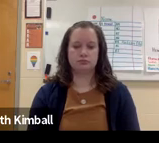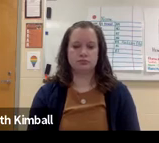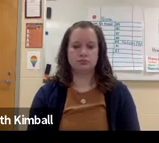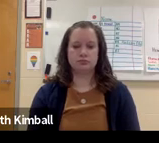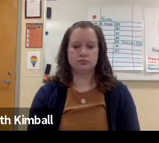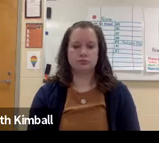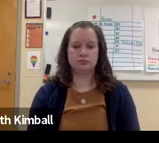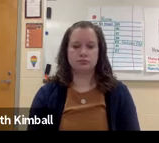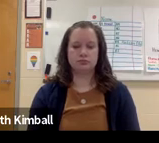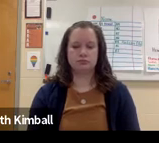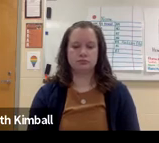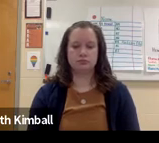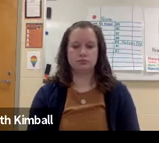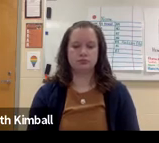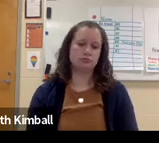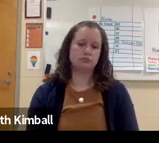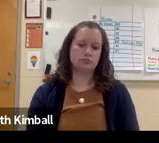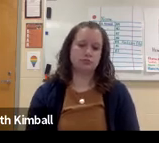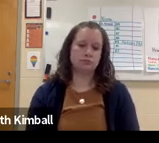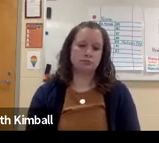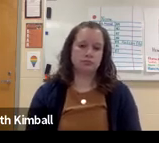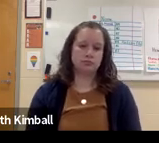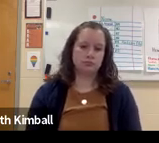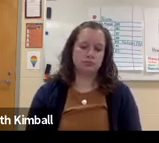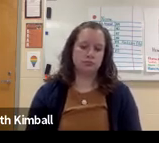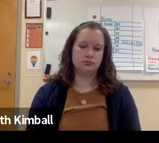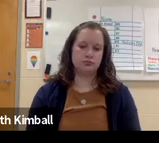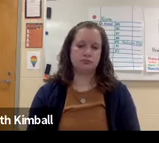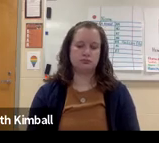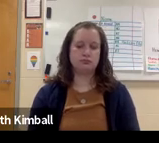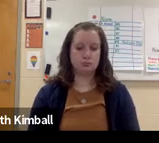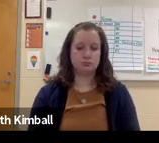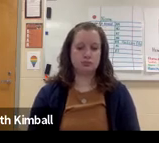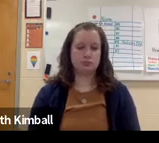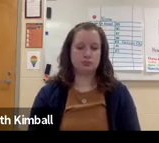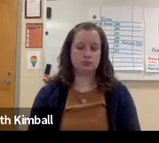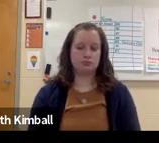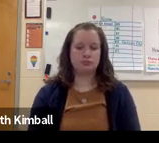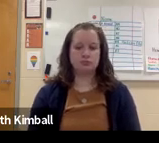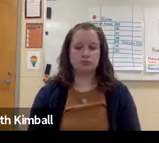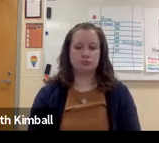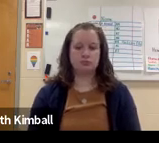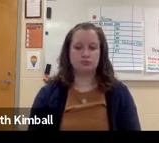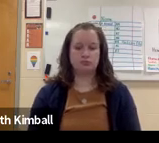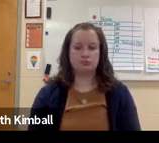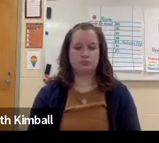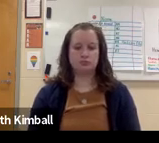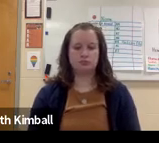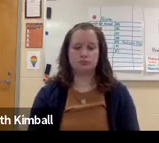So where do-- special ed doesn't do much. Where did you learn and how did--